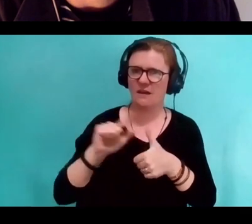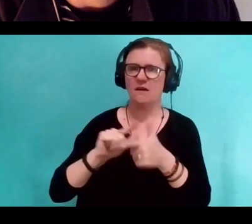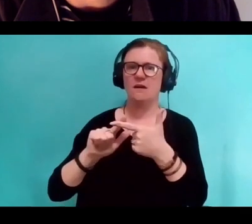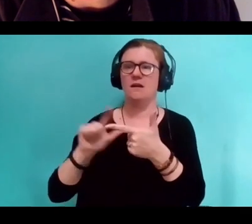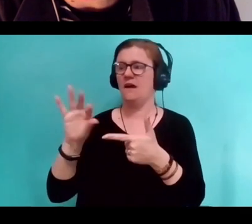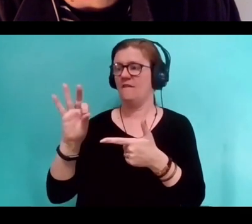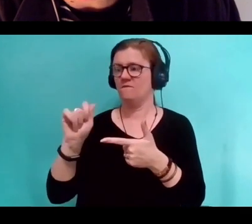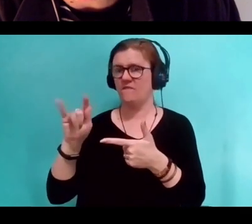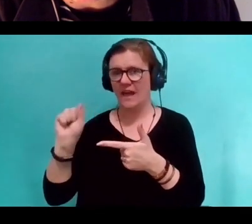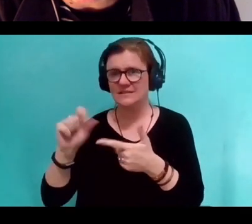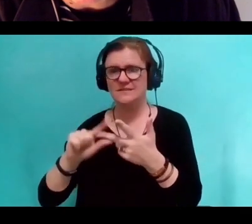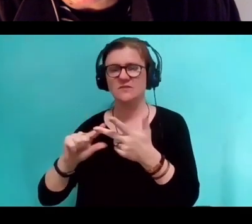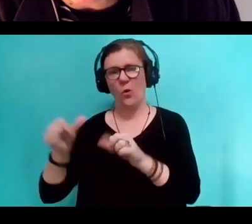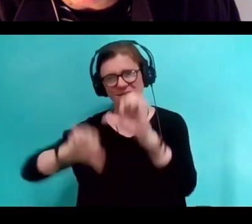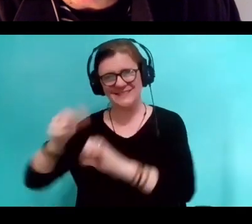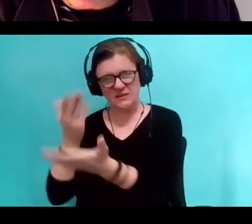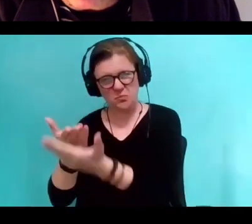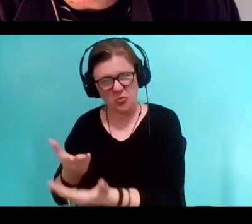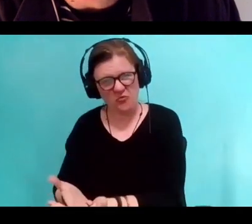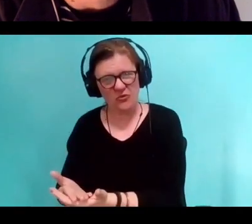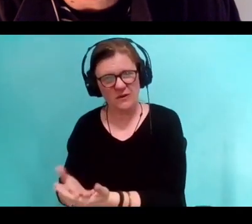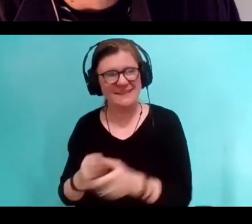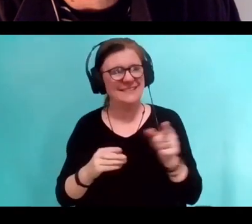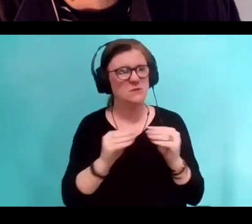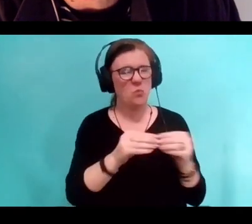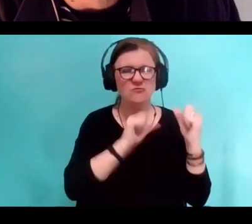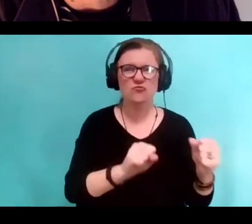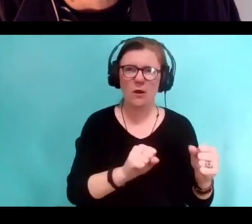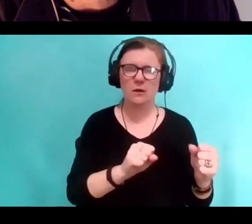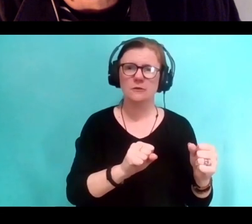And luckily for progress in the absence science,